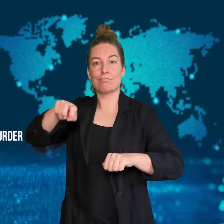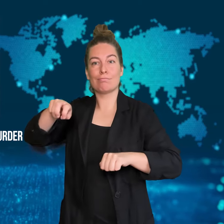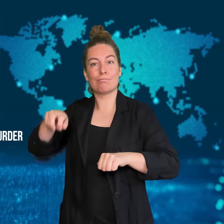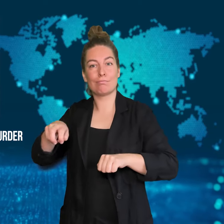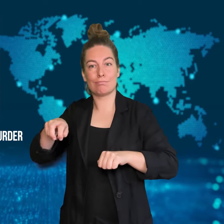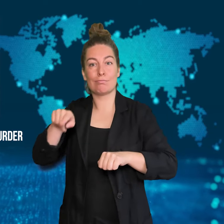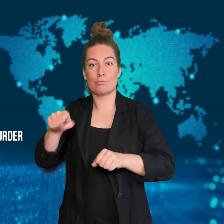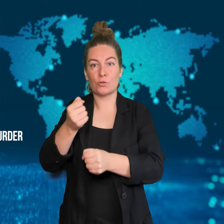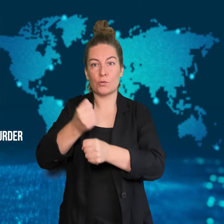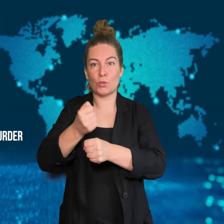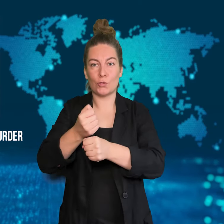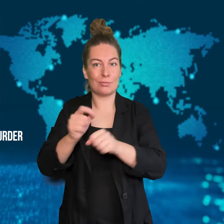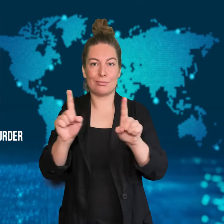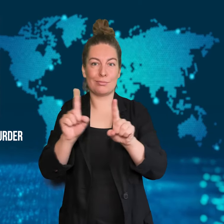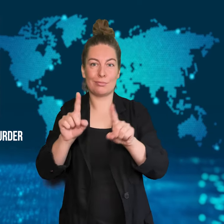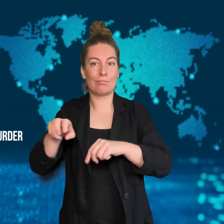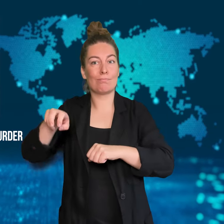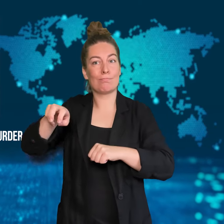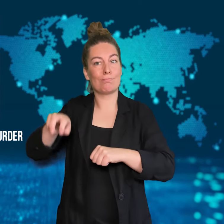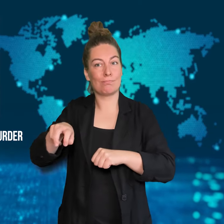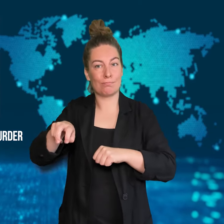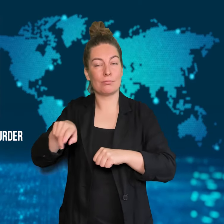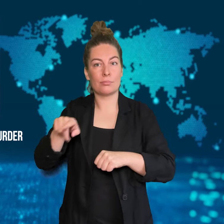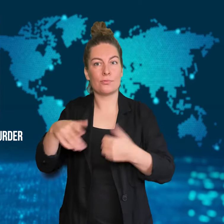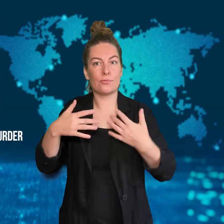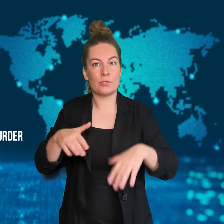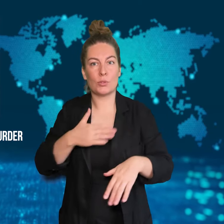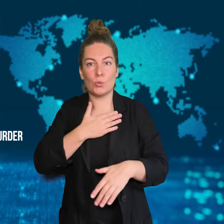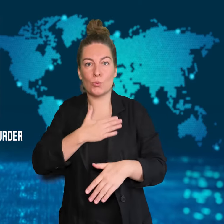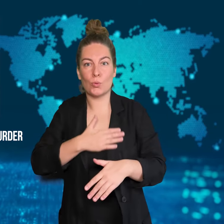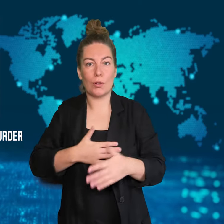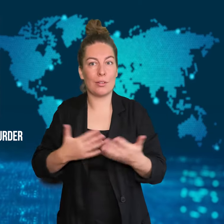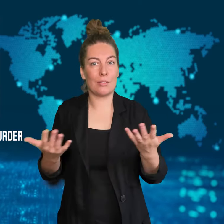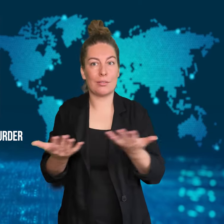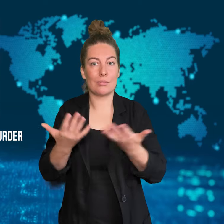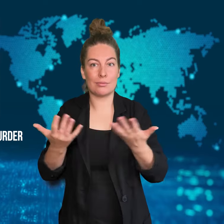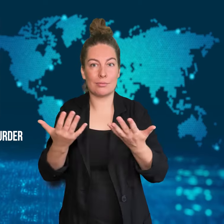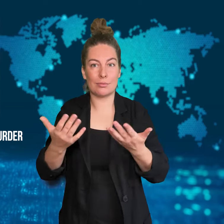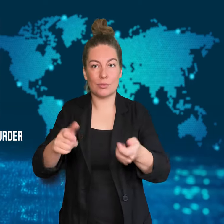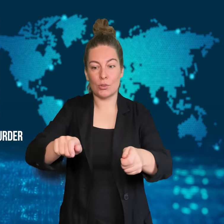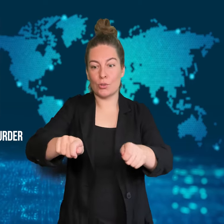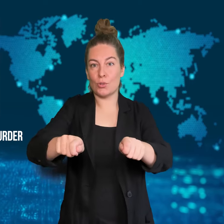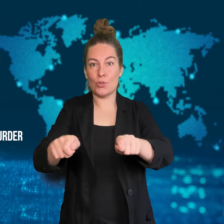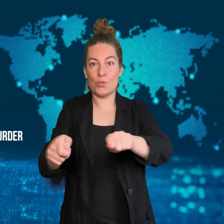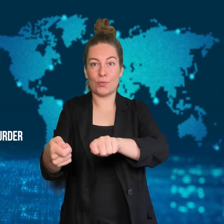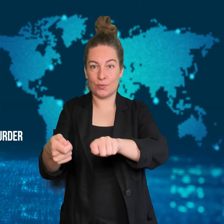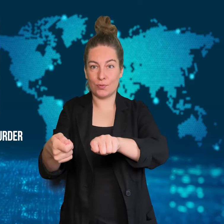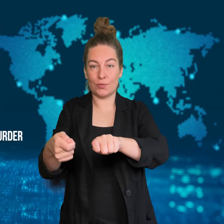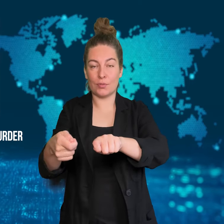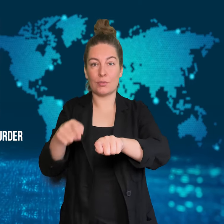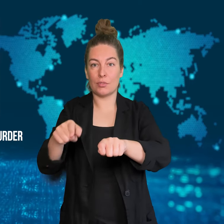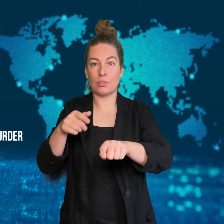When an off-duty pilot inside the cockpit tried to disable